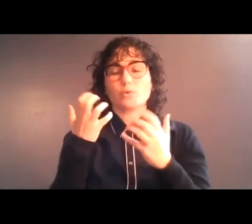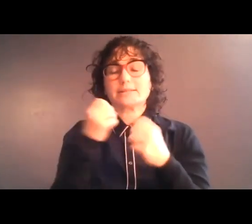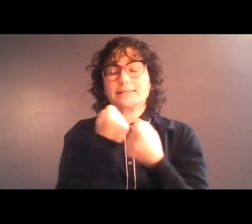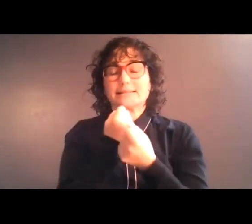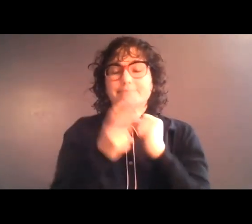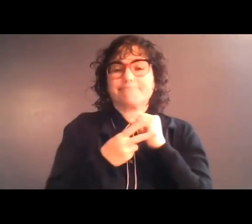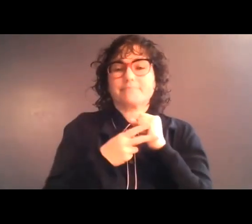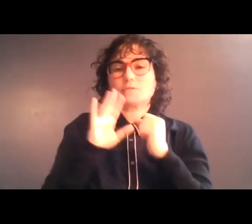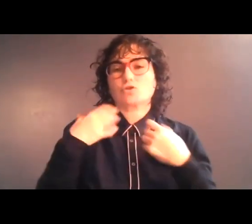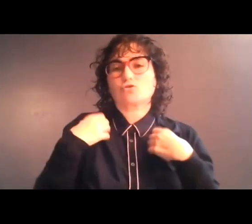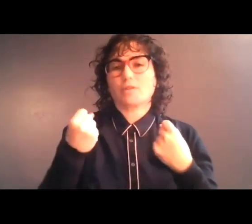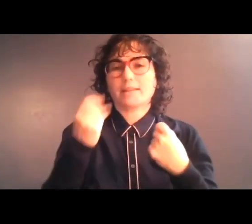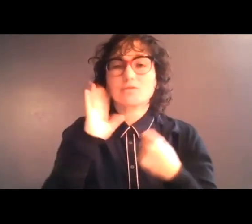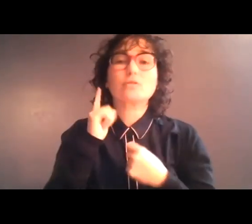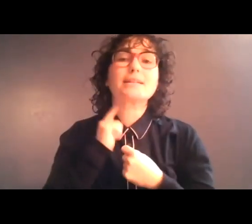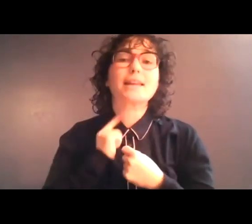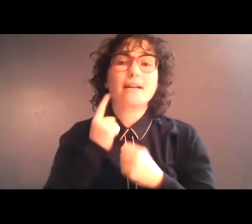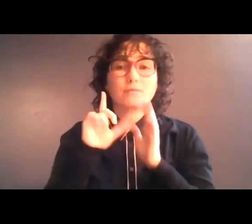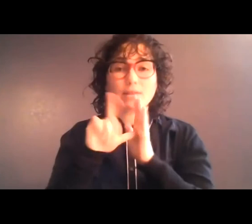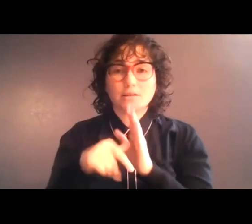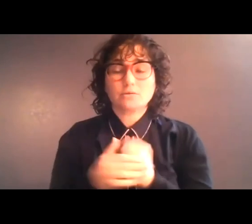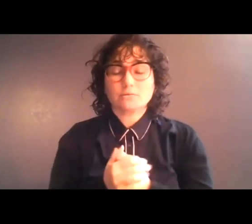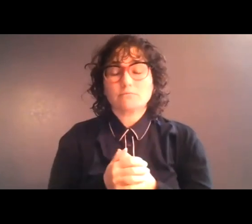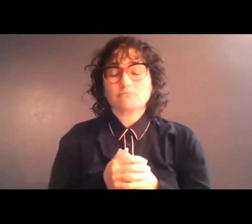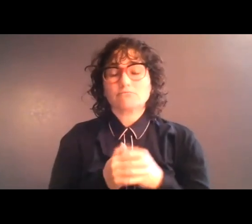in her neck for later. Anya turns in her chair to face the audience,